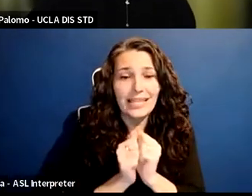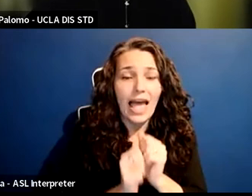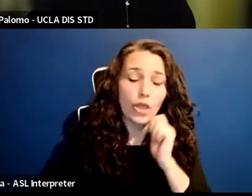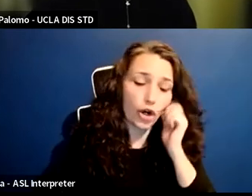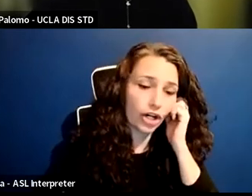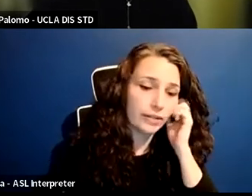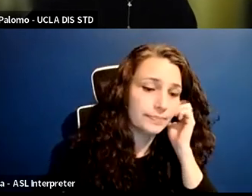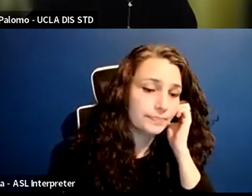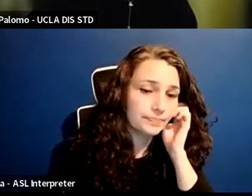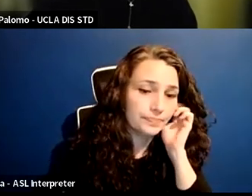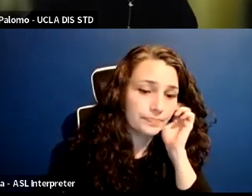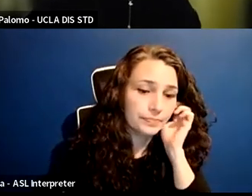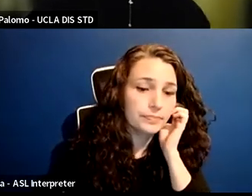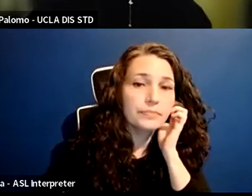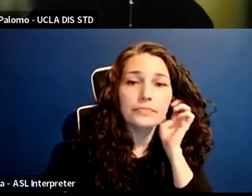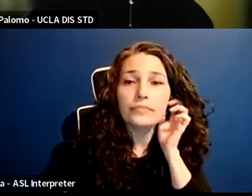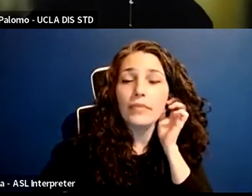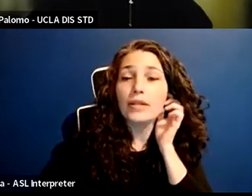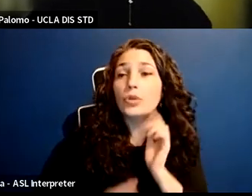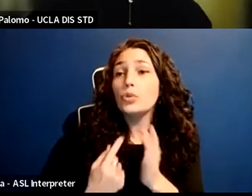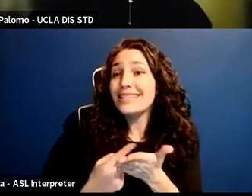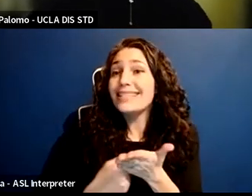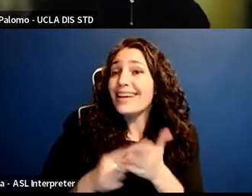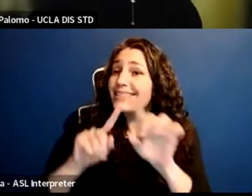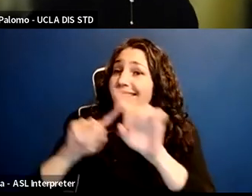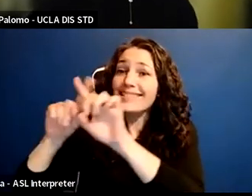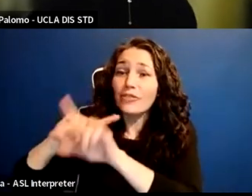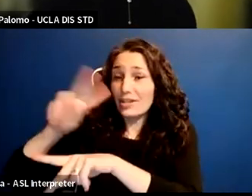the types of discrimination that people are experiencing